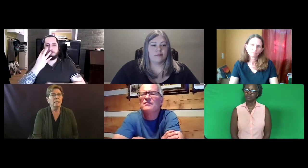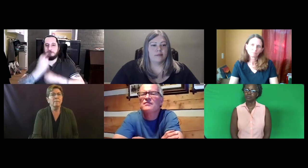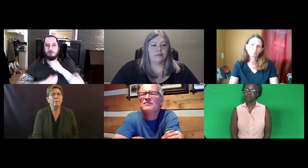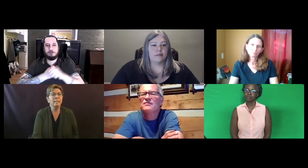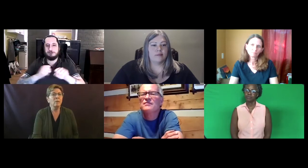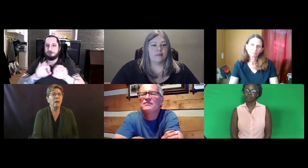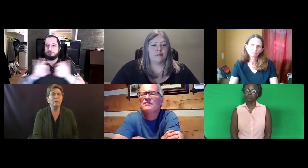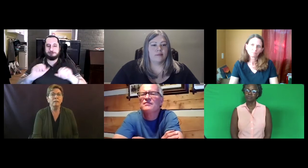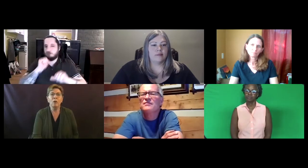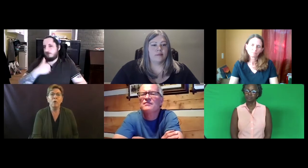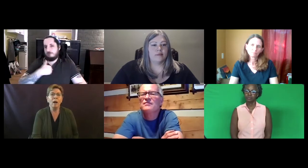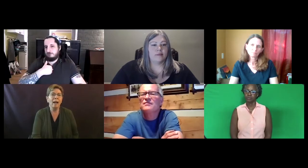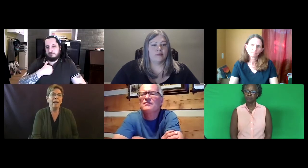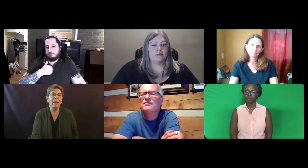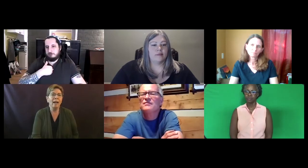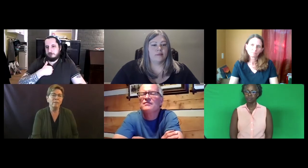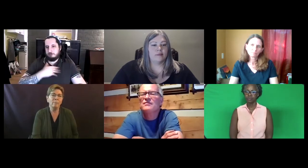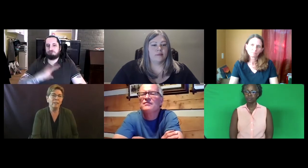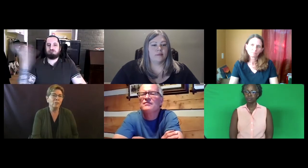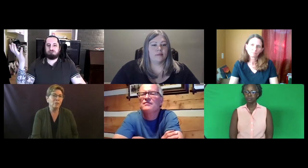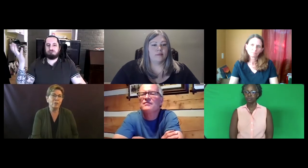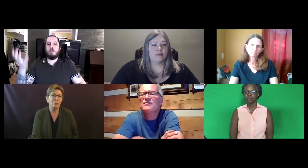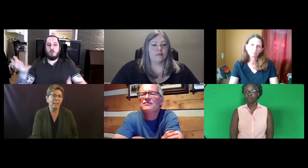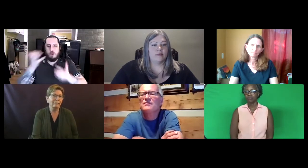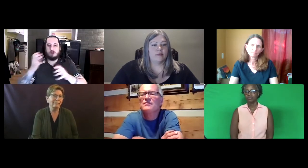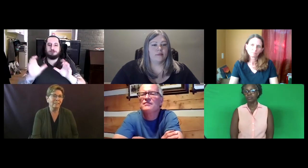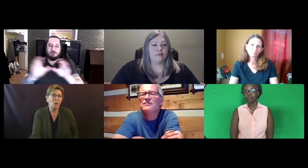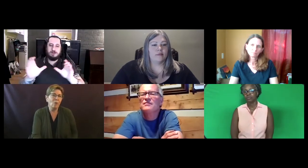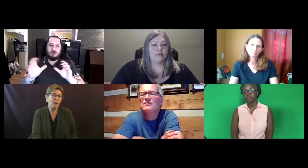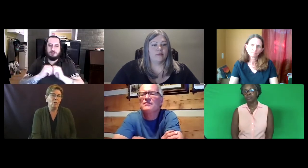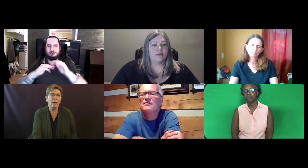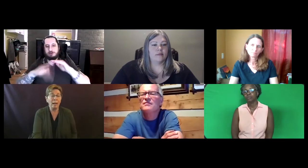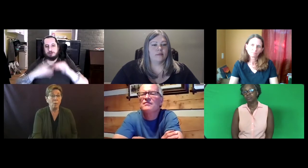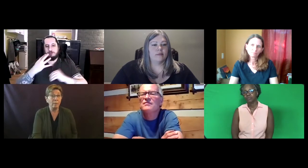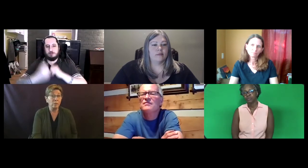some people said, well, you know I don't have a bachelor's degree. So I want to be certified.